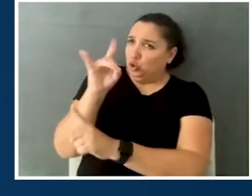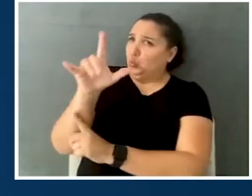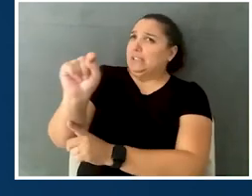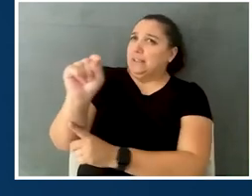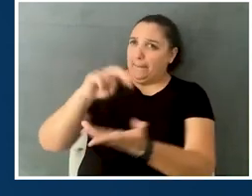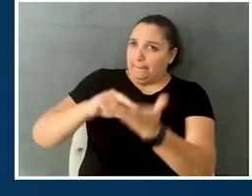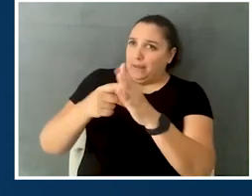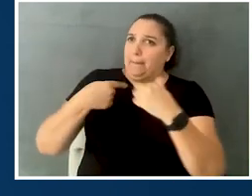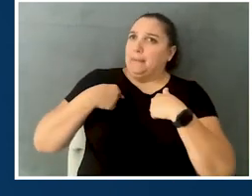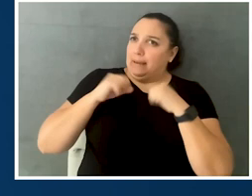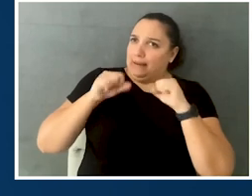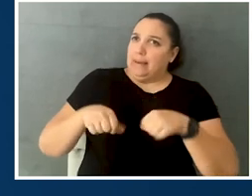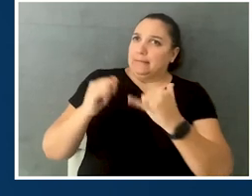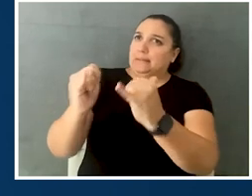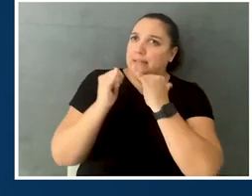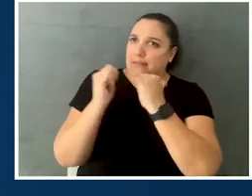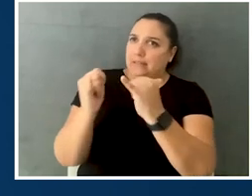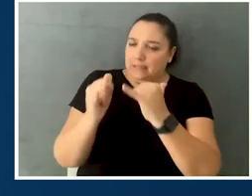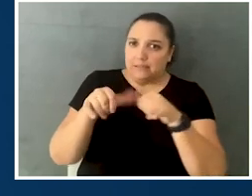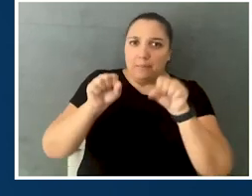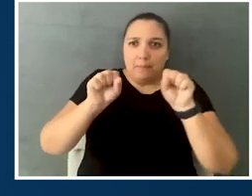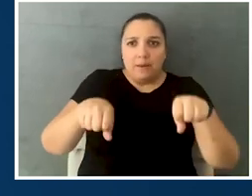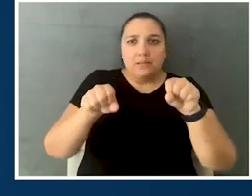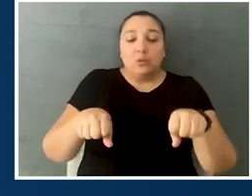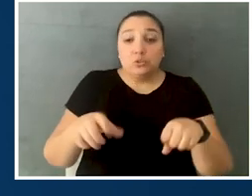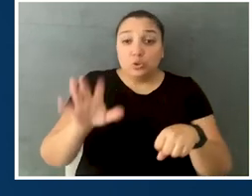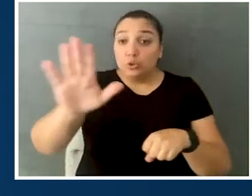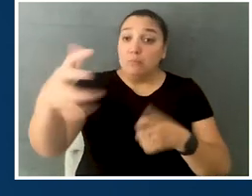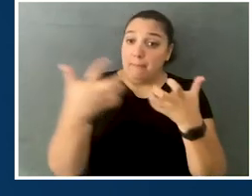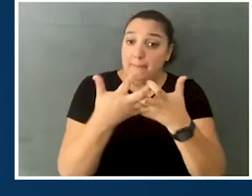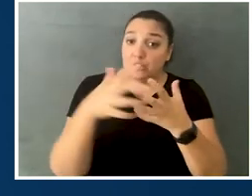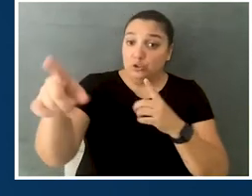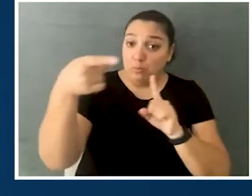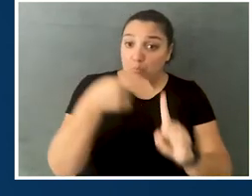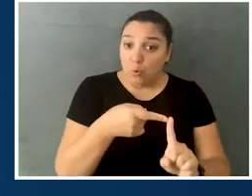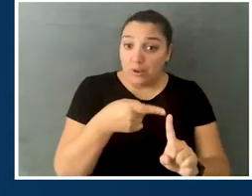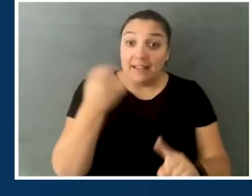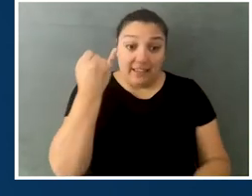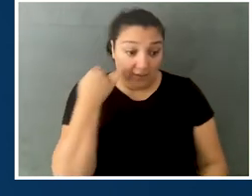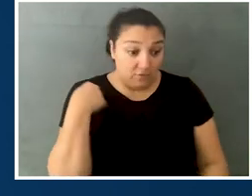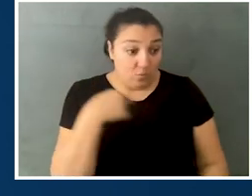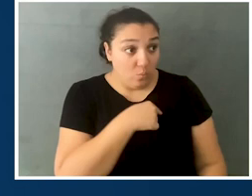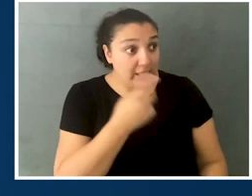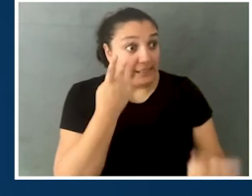it's a possibility to start the journey, and so, to your point, if we aren't able to see teachers